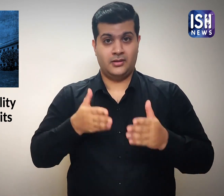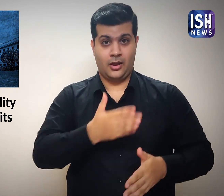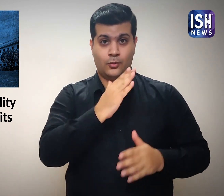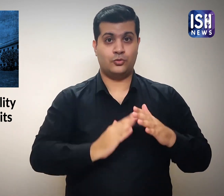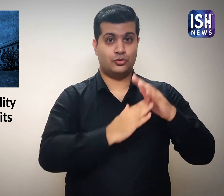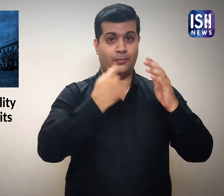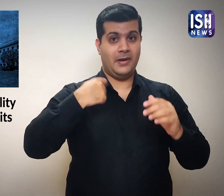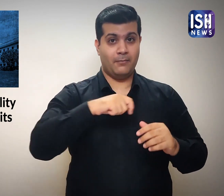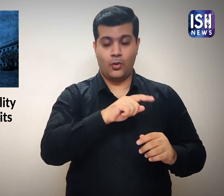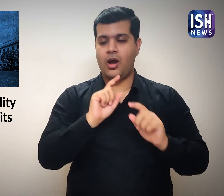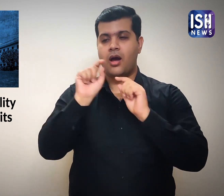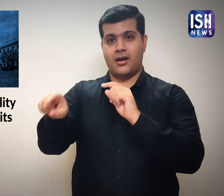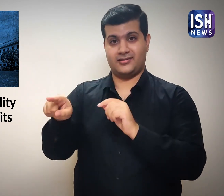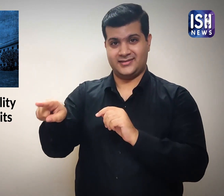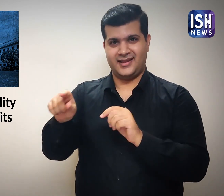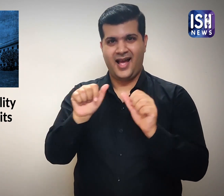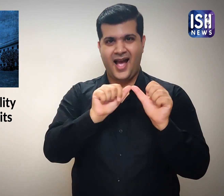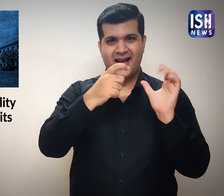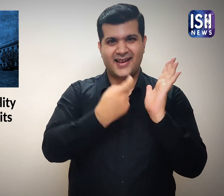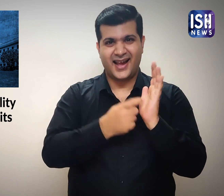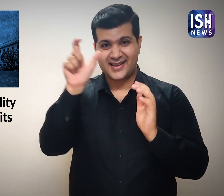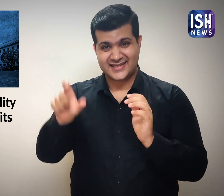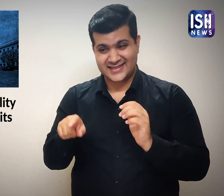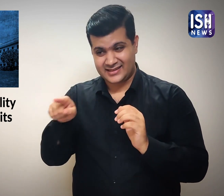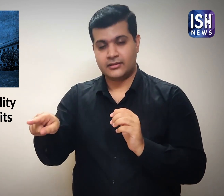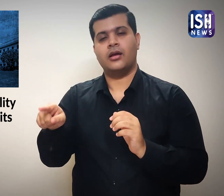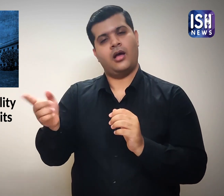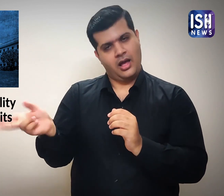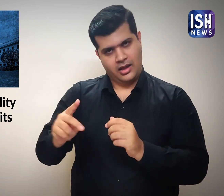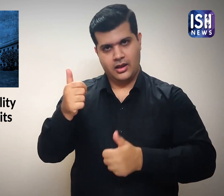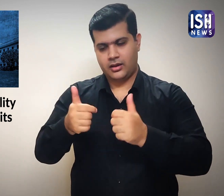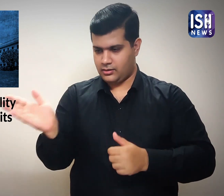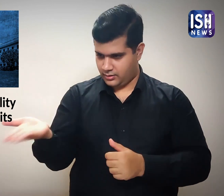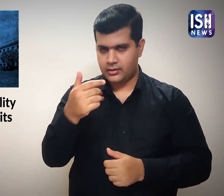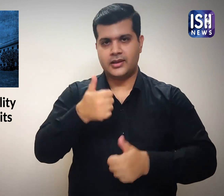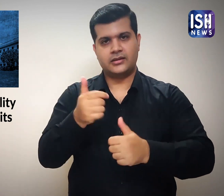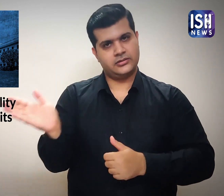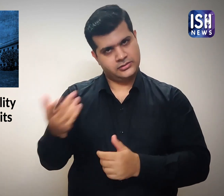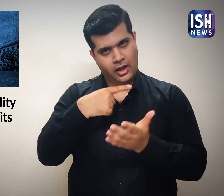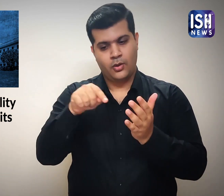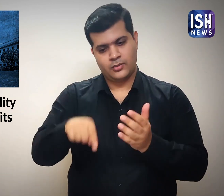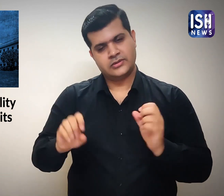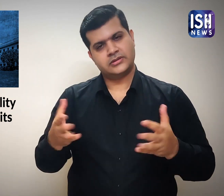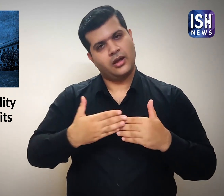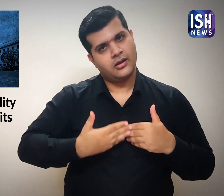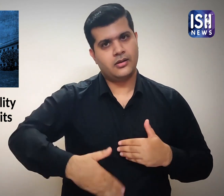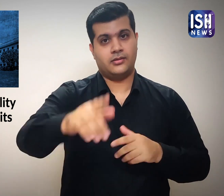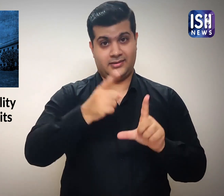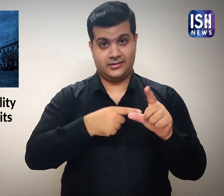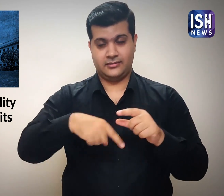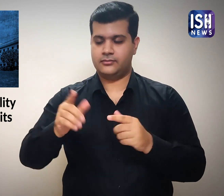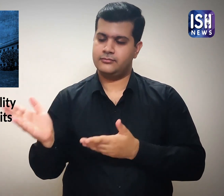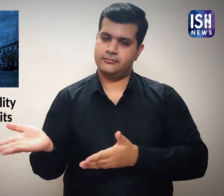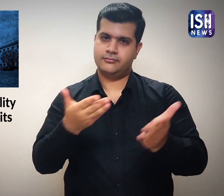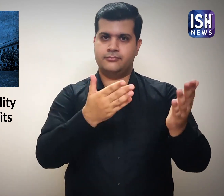The Supreme Court allowed Aryan Raj to apply for a fresh the year.